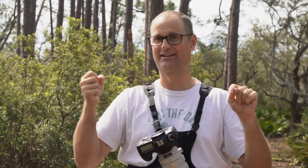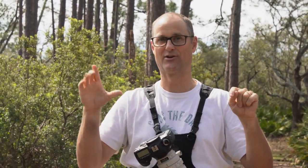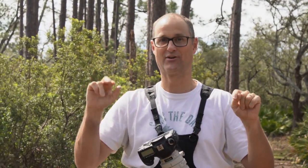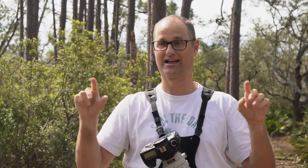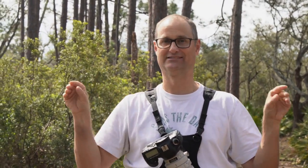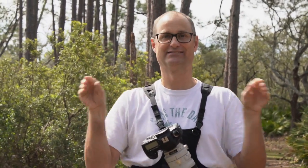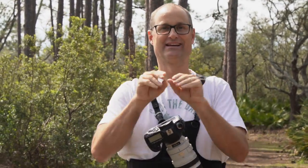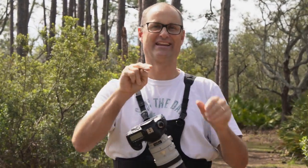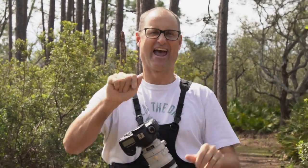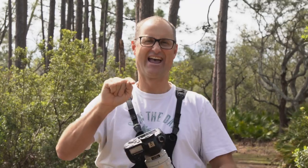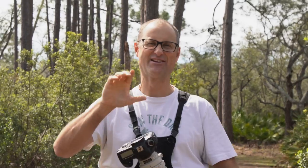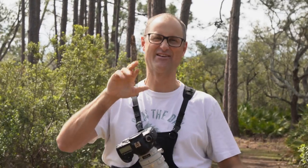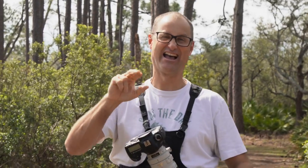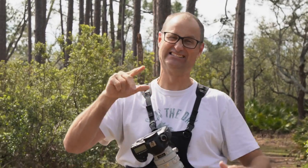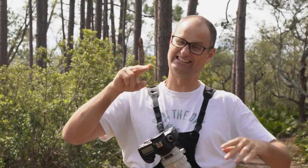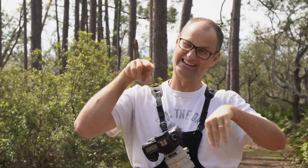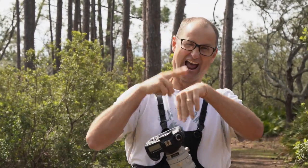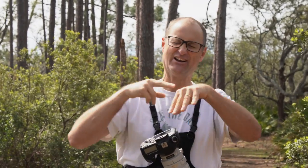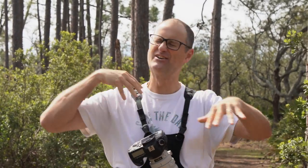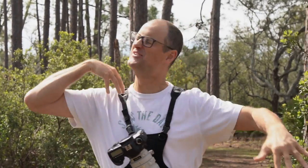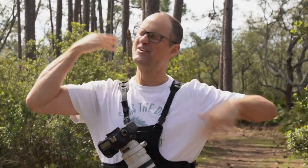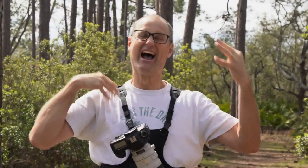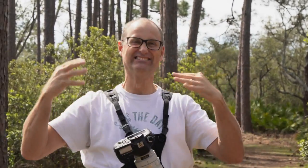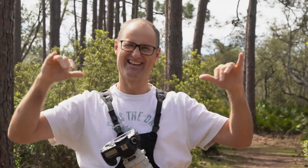Combing both names = NatCraz! I'm a nature crazy!!!